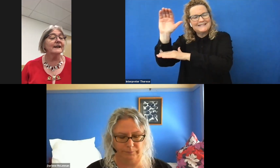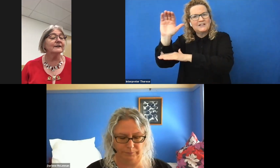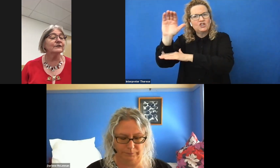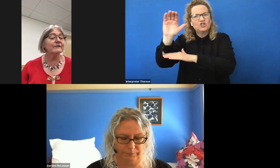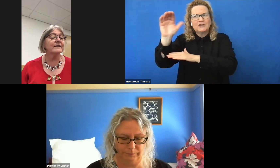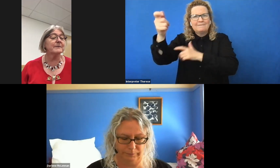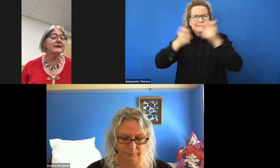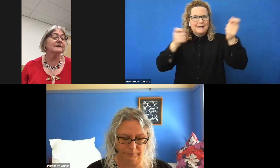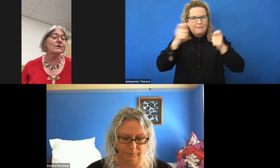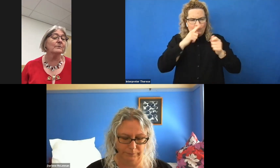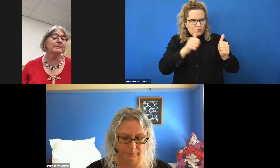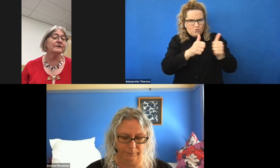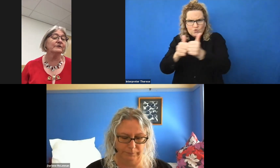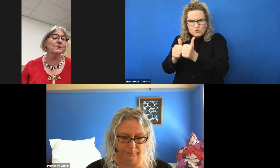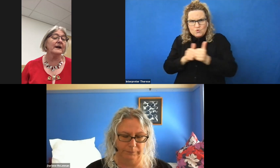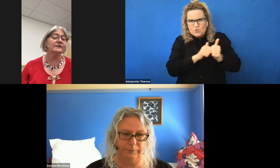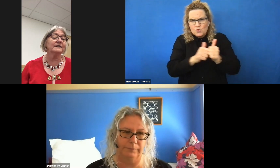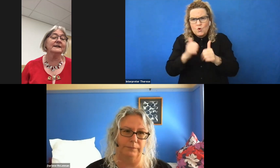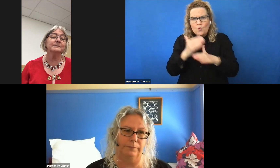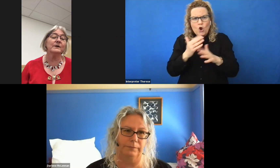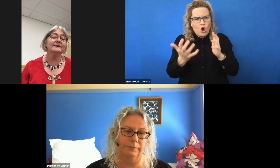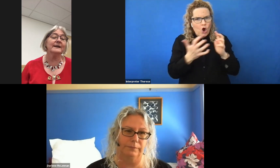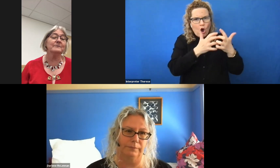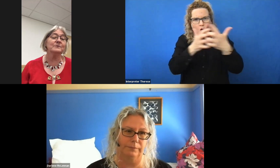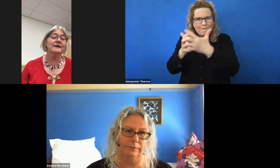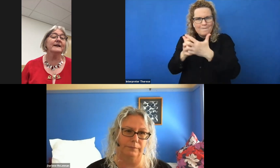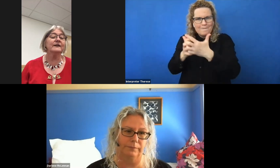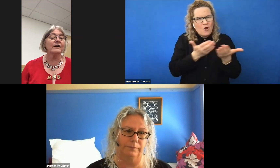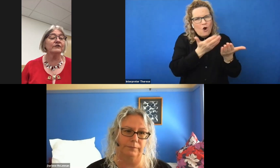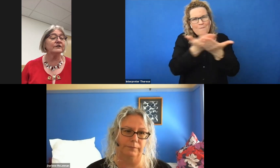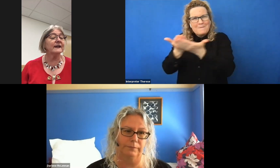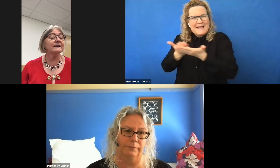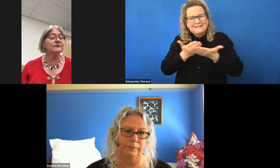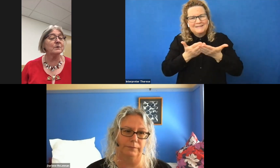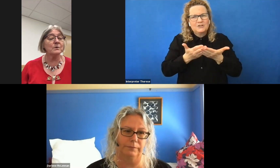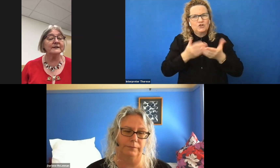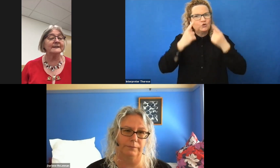in a strengths-based and complimentary way. She leads by example, encouraging and supporting,